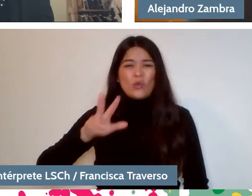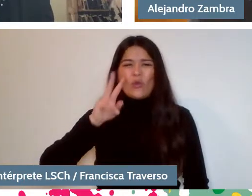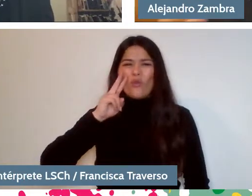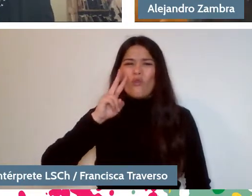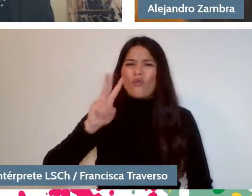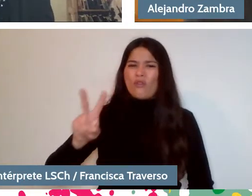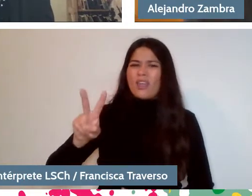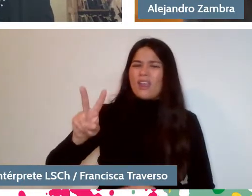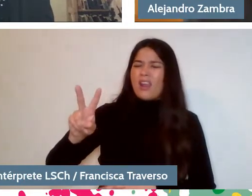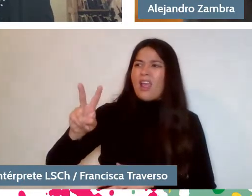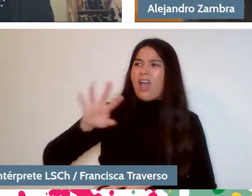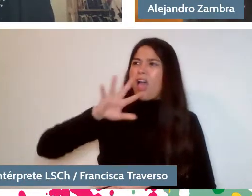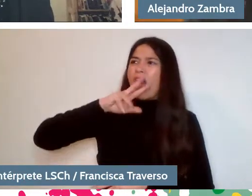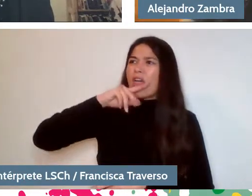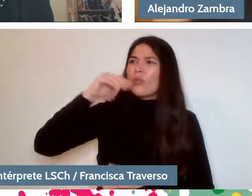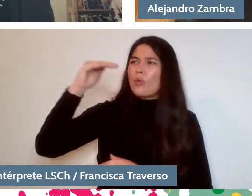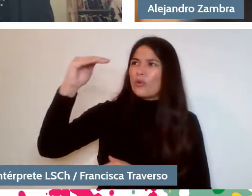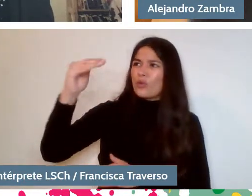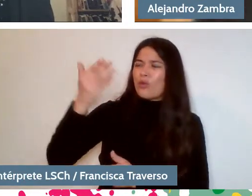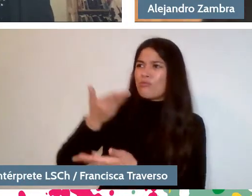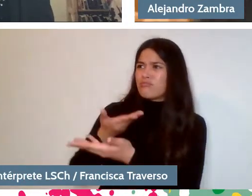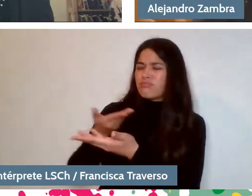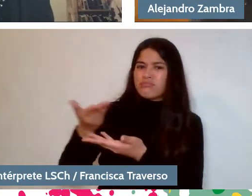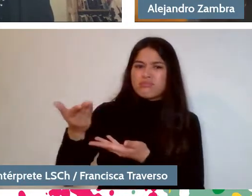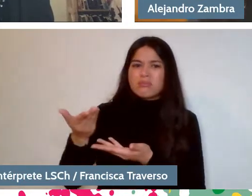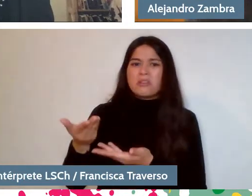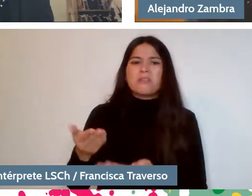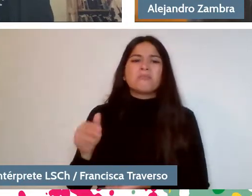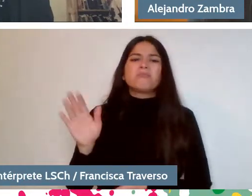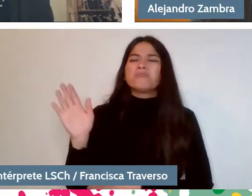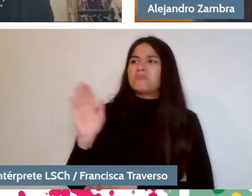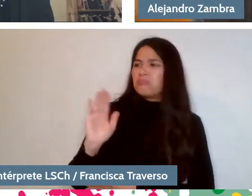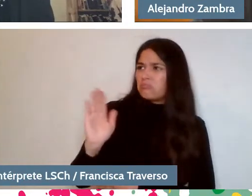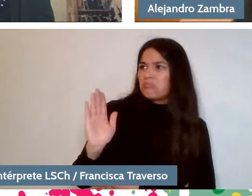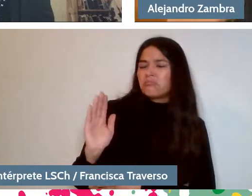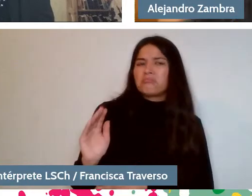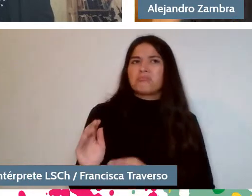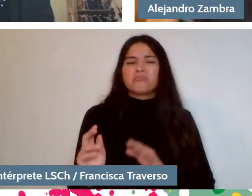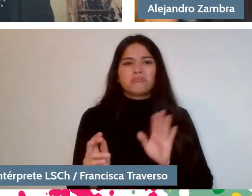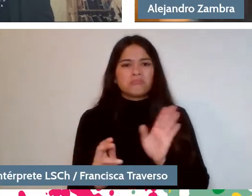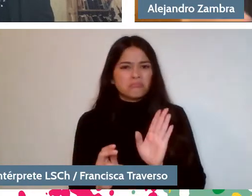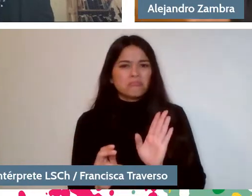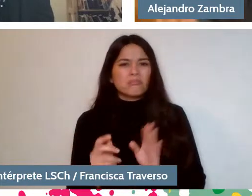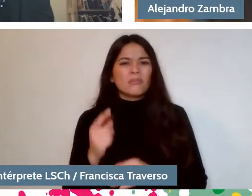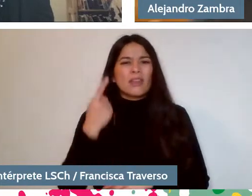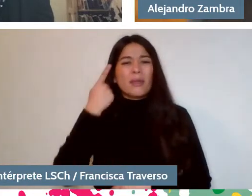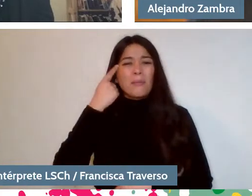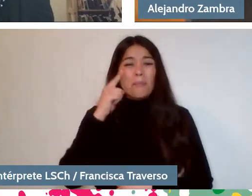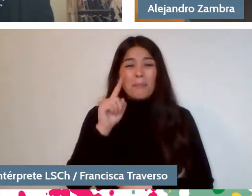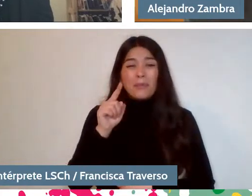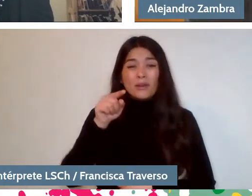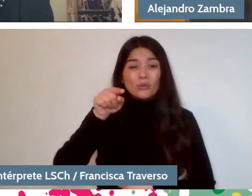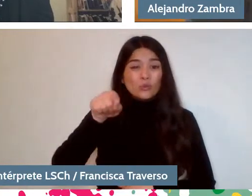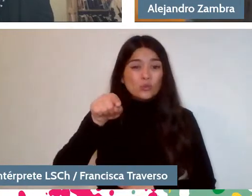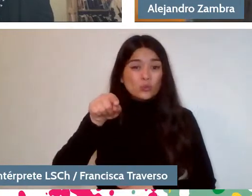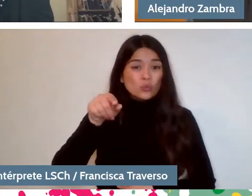It wasn't something usual, I mean, they greeted each other, I don't know, but as a child you didn't really get...